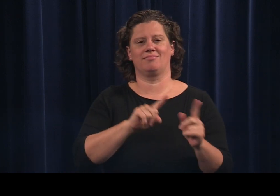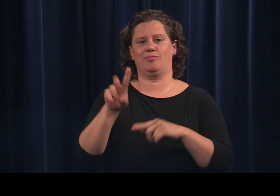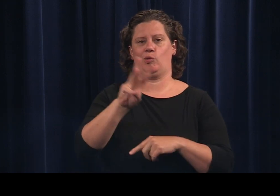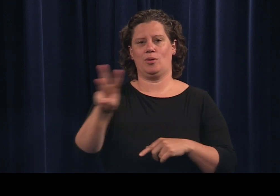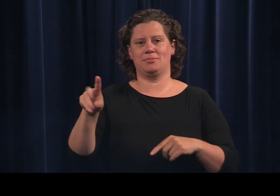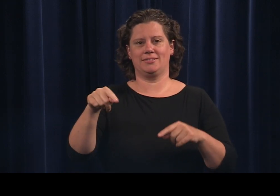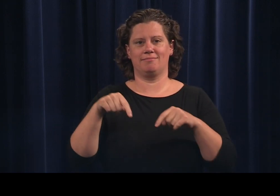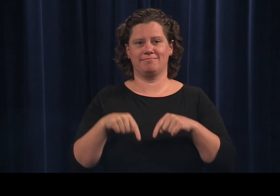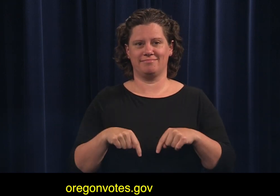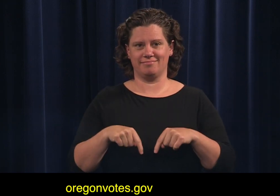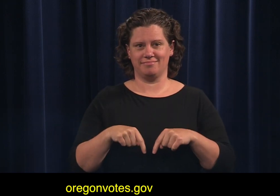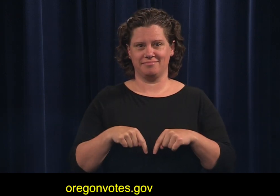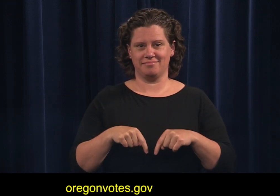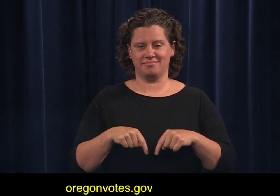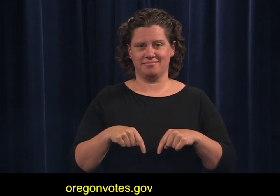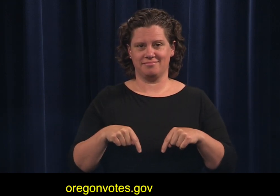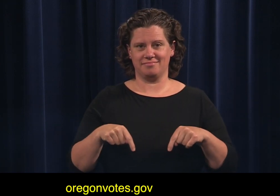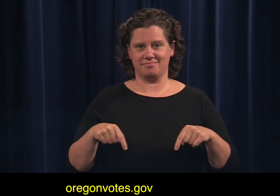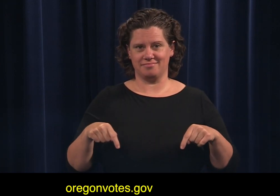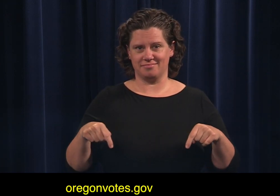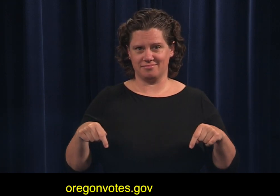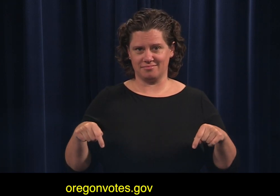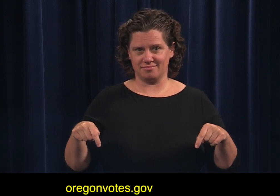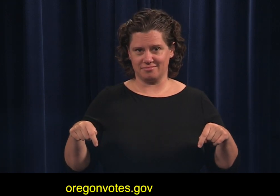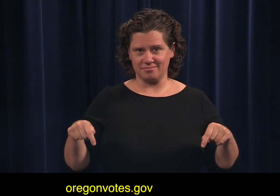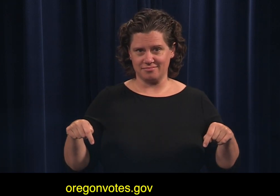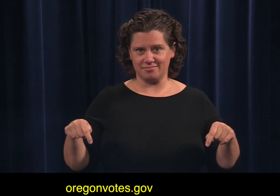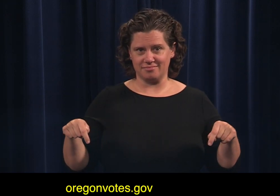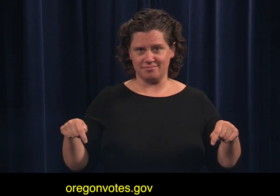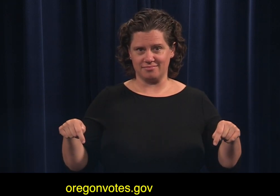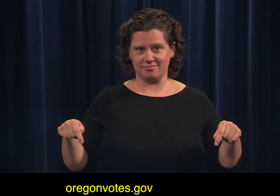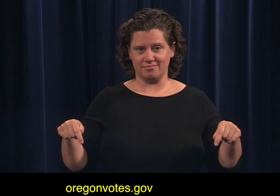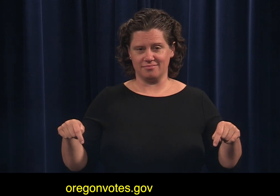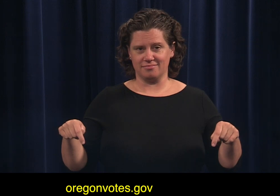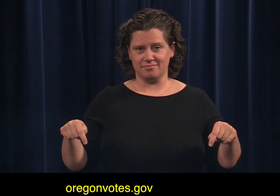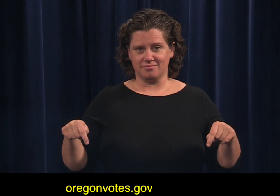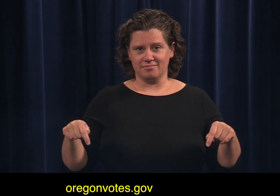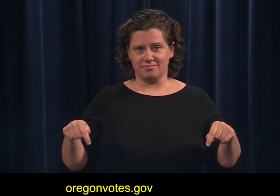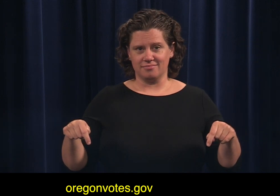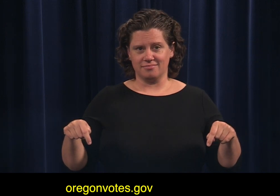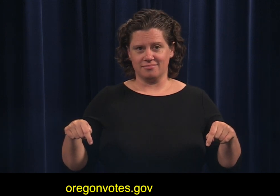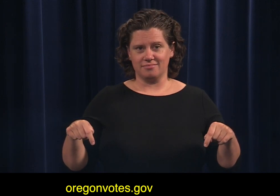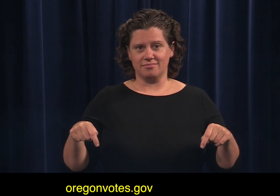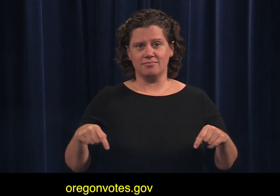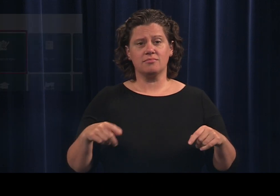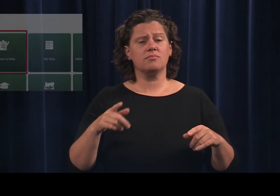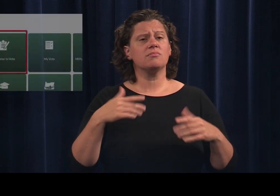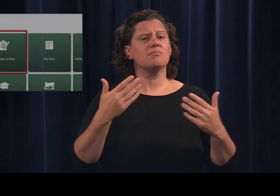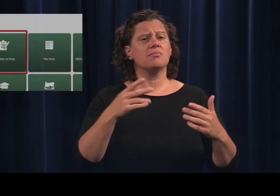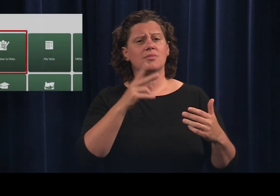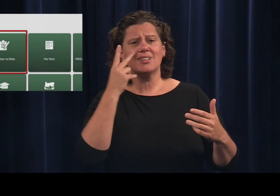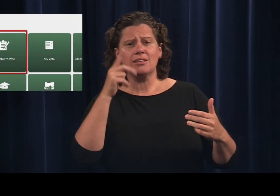You can start the registration process at oregonvotes.gov.